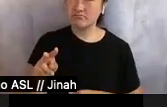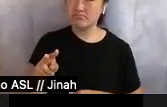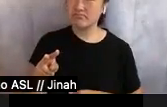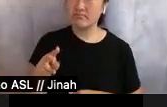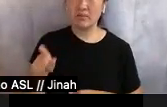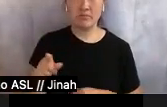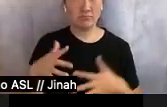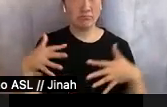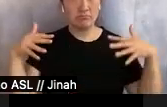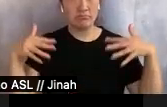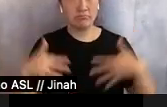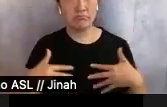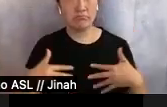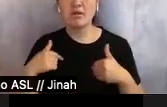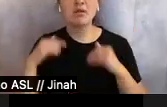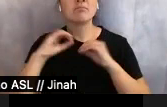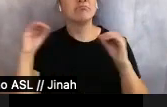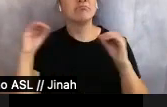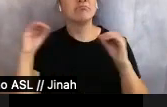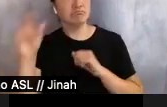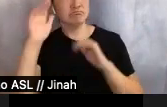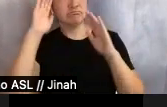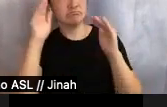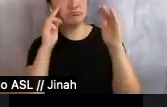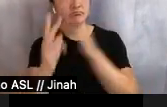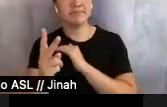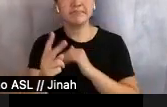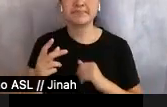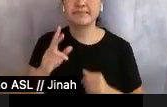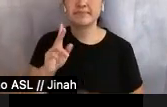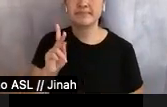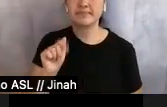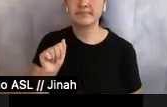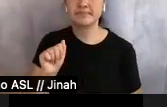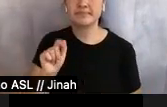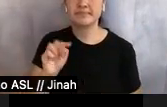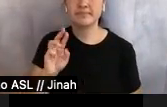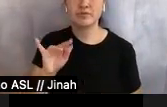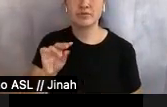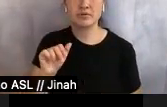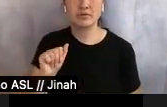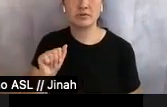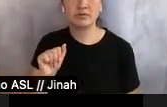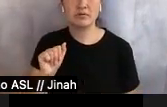too—none of them had anticipated this. Katrina's face wet and stung. The pads in her dress seemed